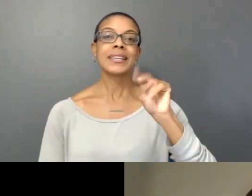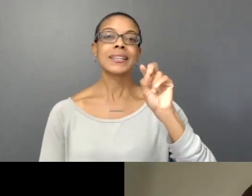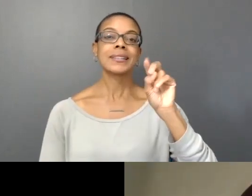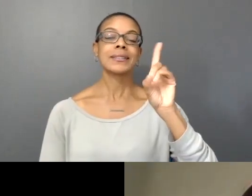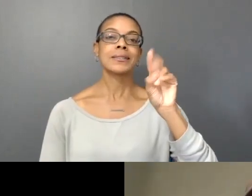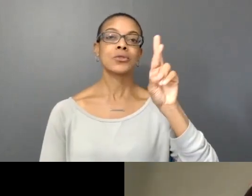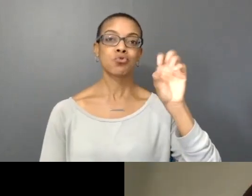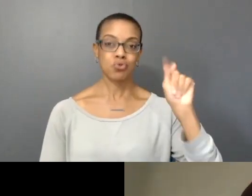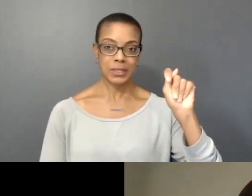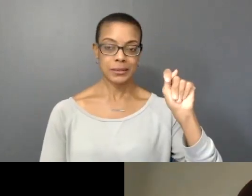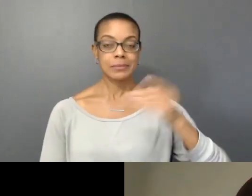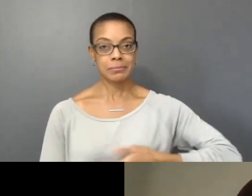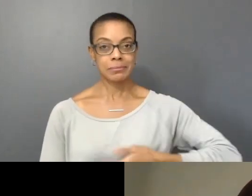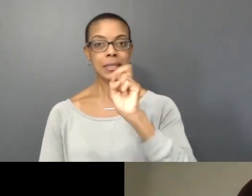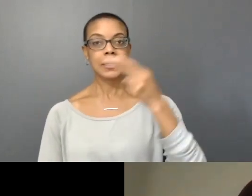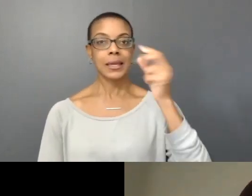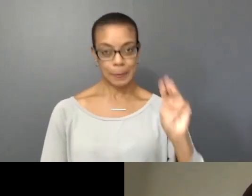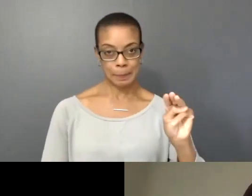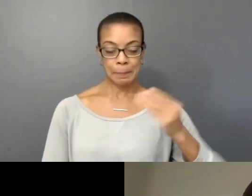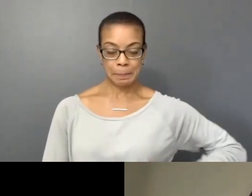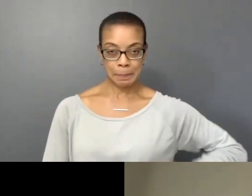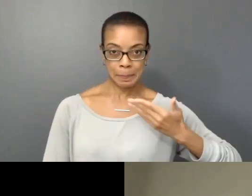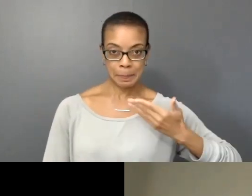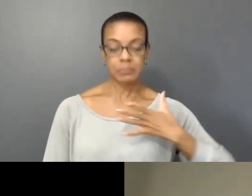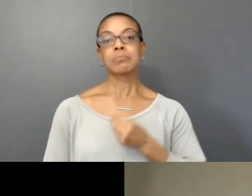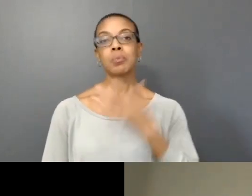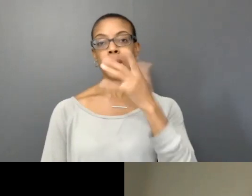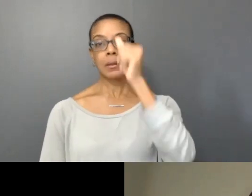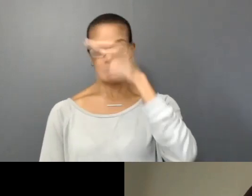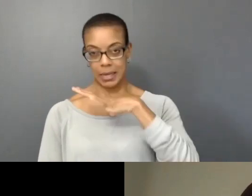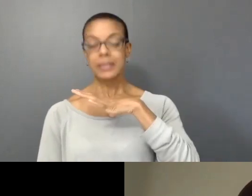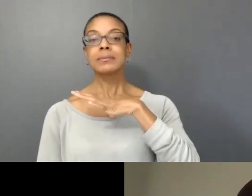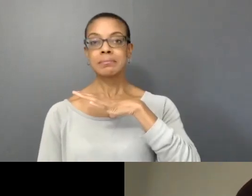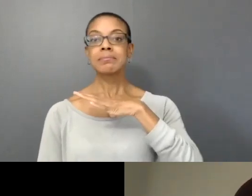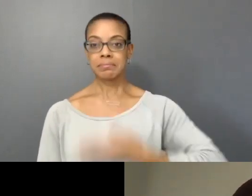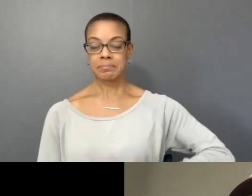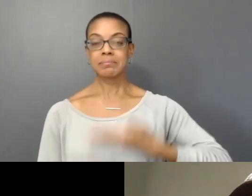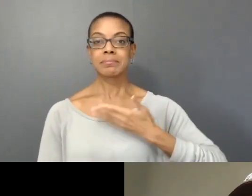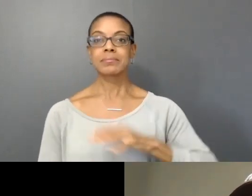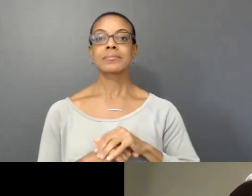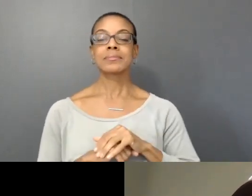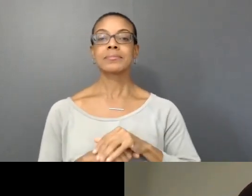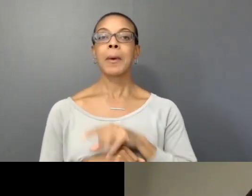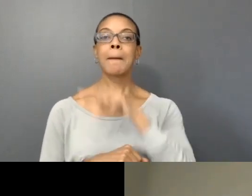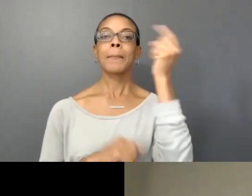My pronouns are he and him. I'm a Caucasian man with a black beard. I'm currently wearing a